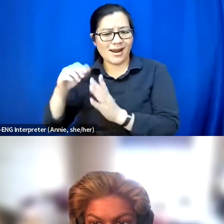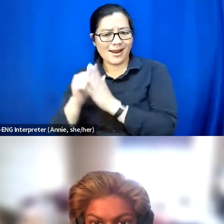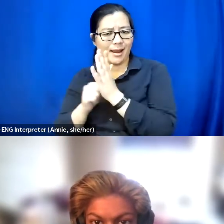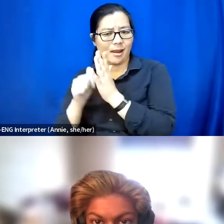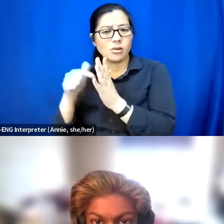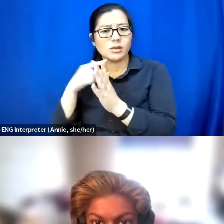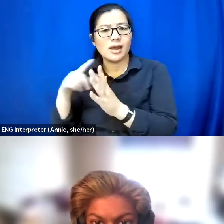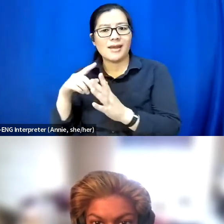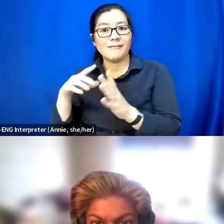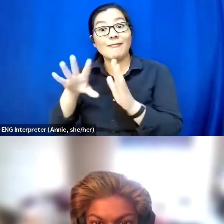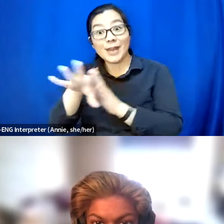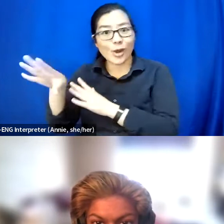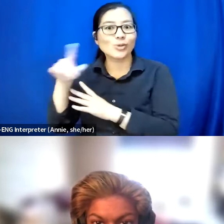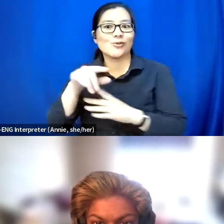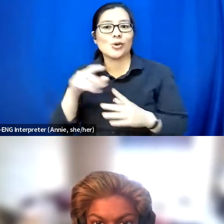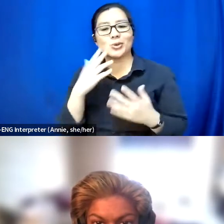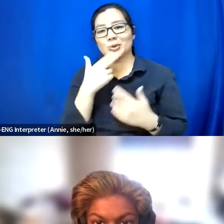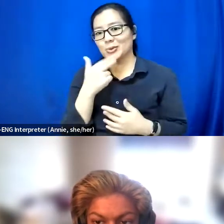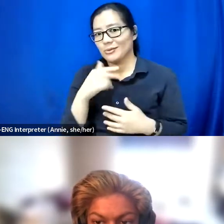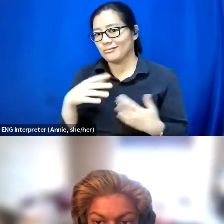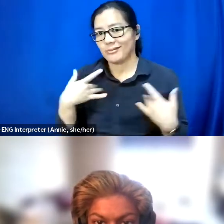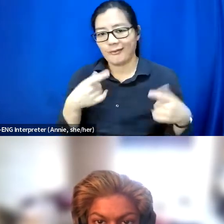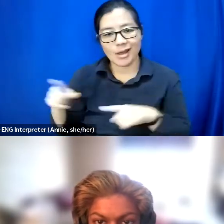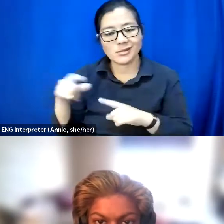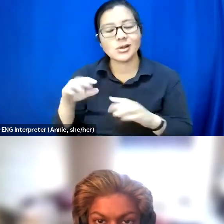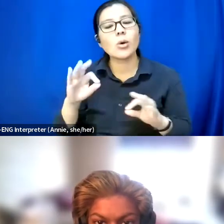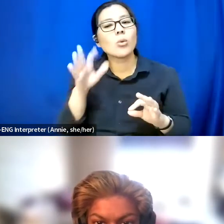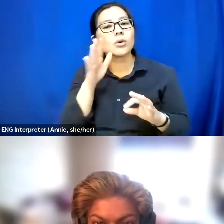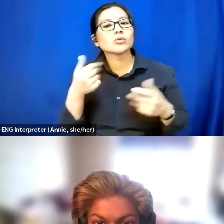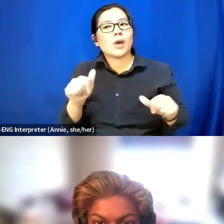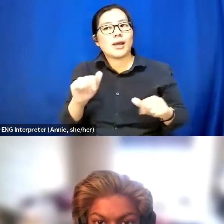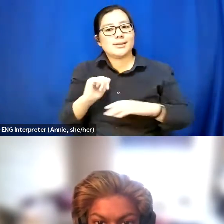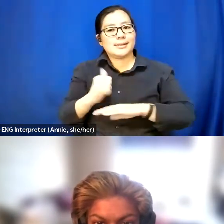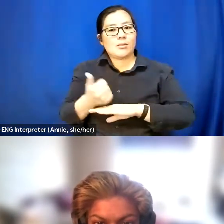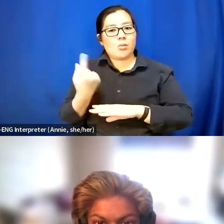And we're going to try to do one this year at some point.